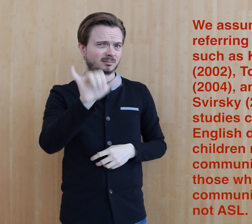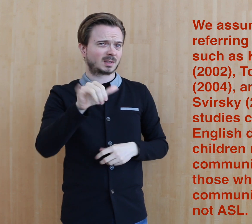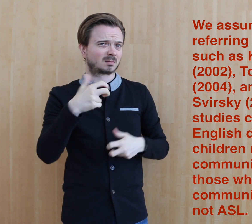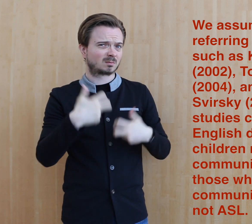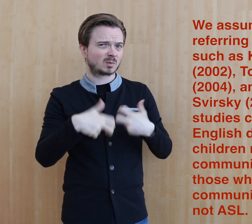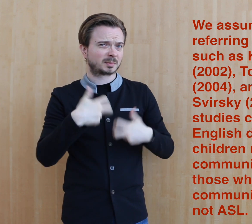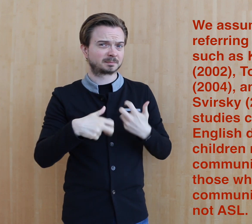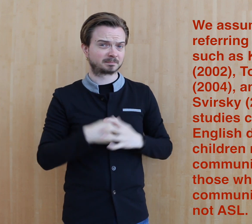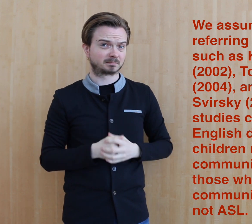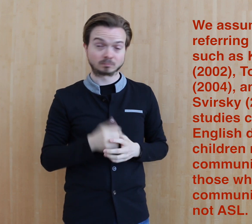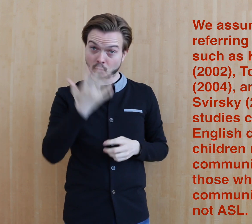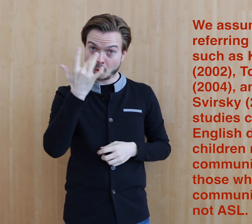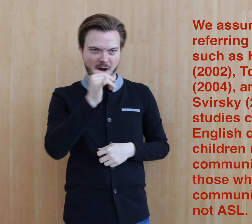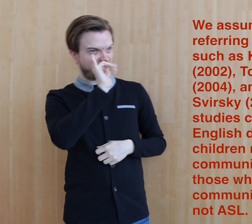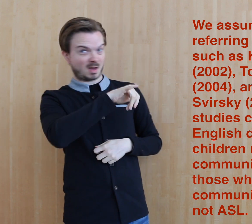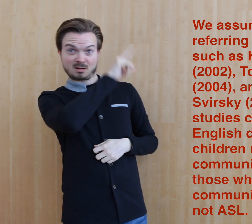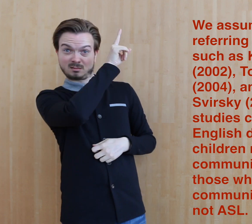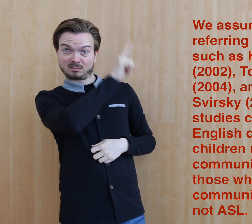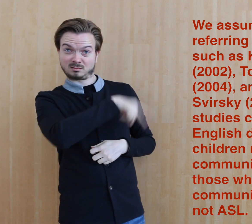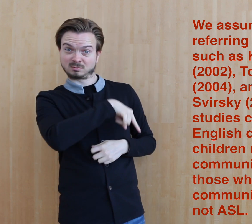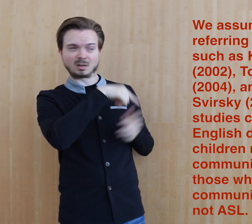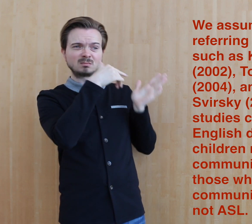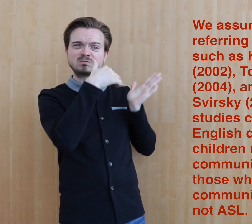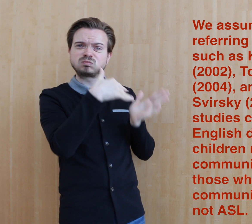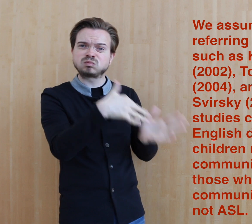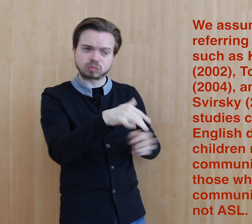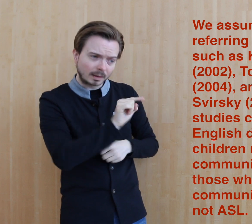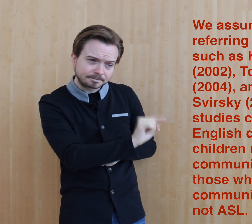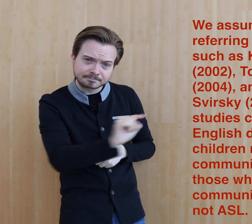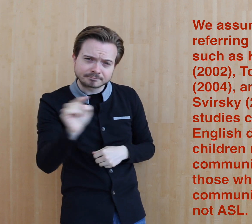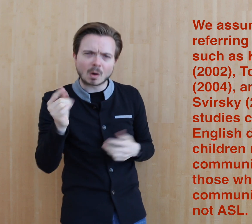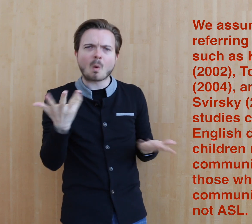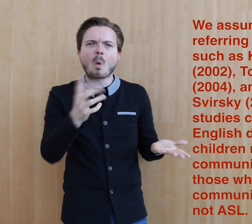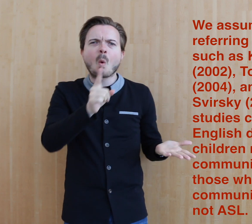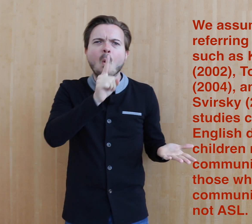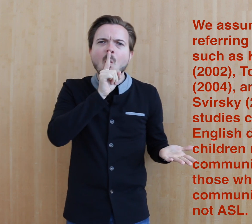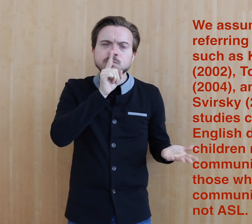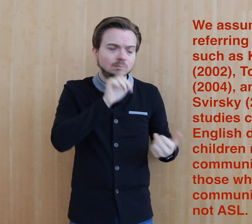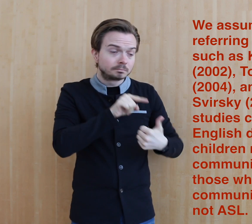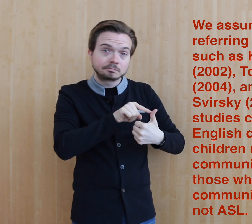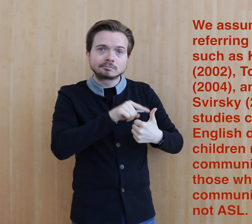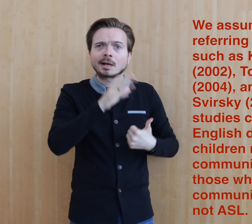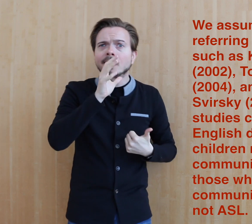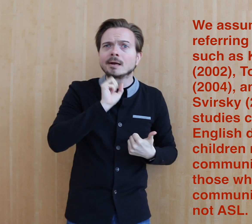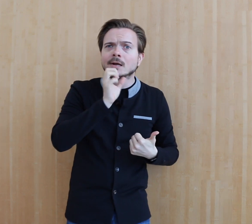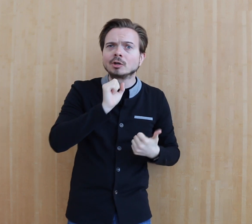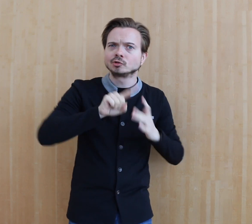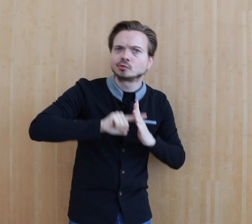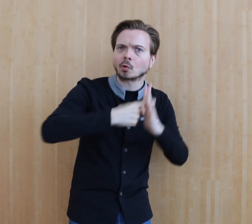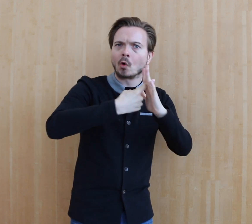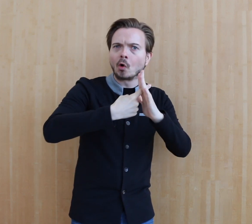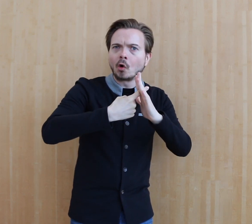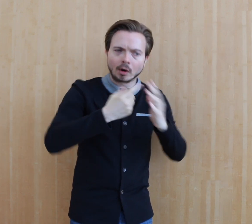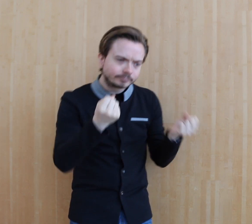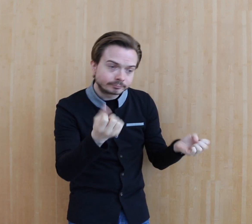The problem with these studies is that we do not know the age at which these children started with oral or total communication.